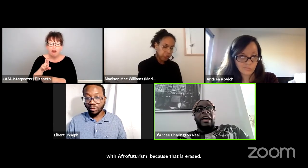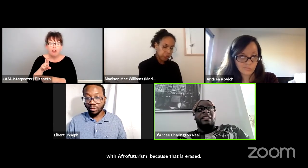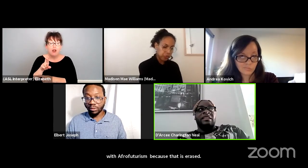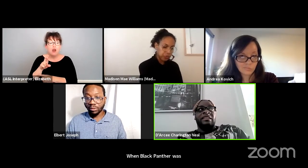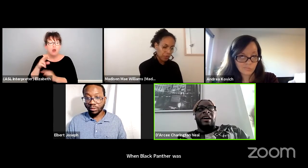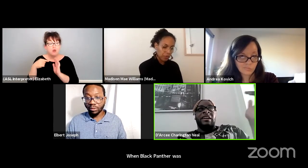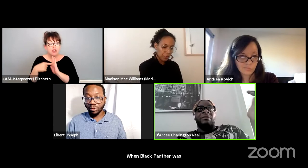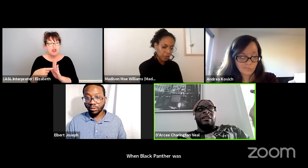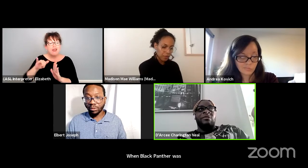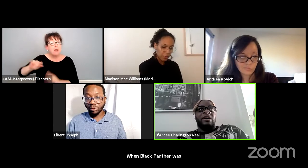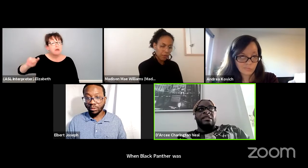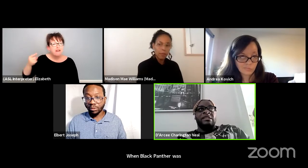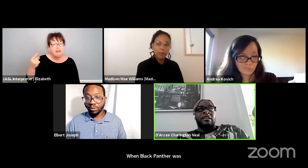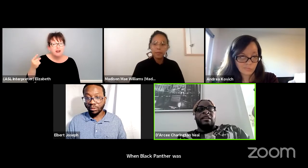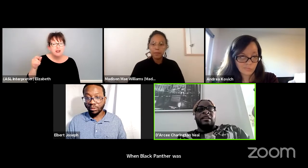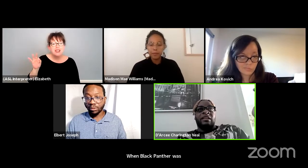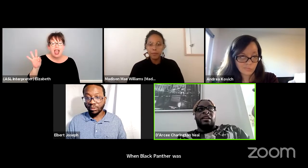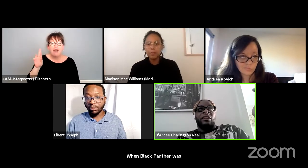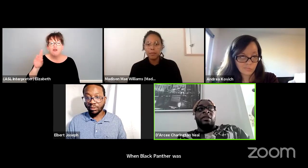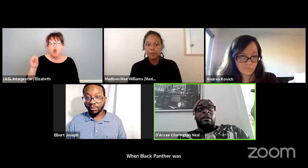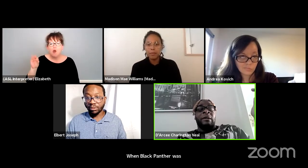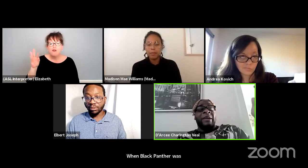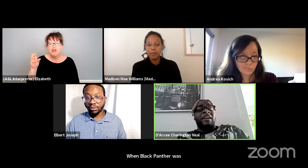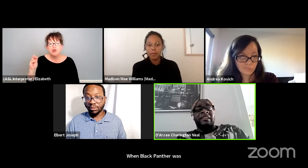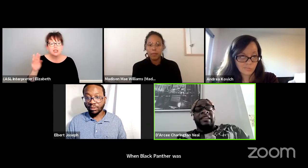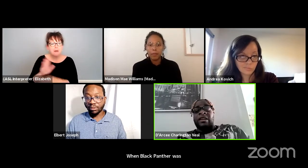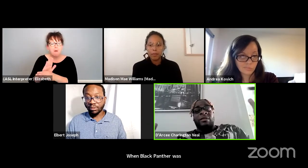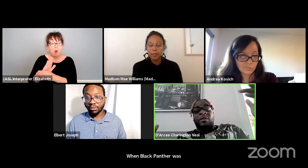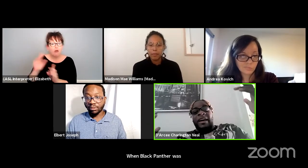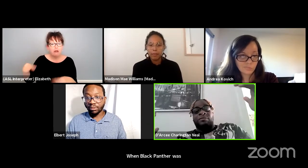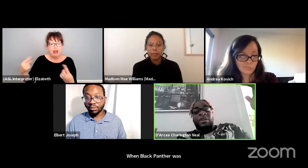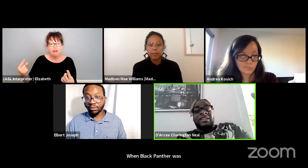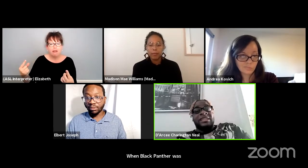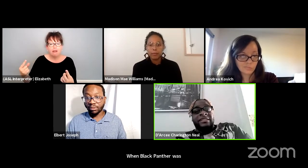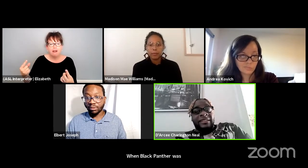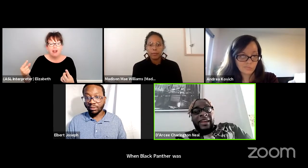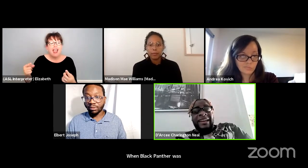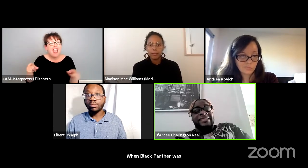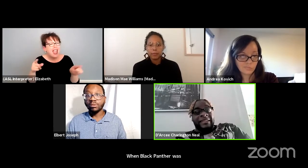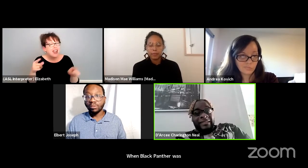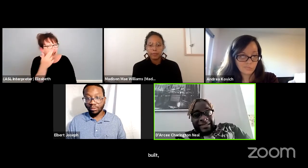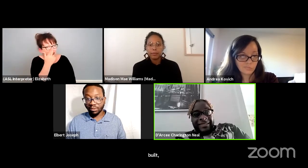And the argument was, you know apparently they wanted them all to have British accents.